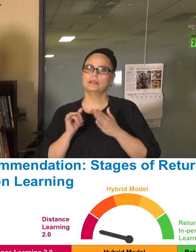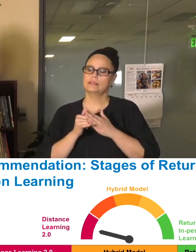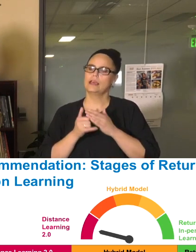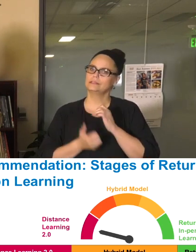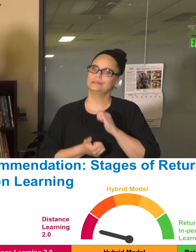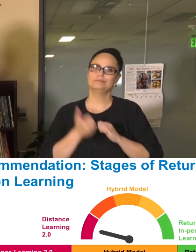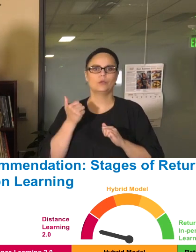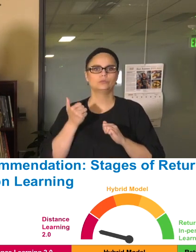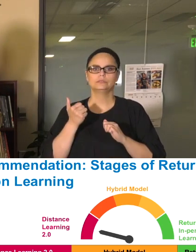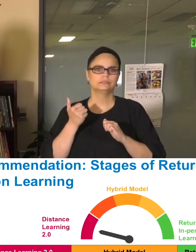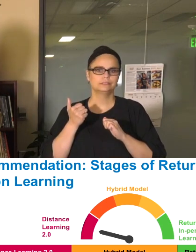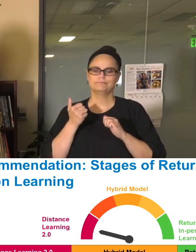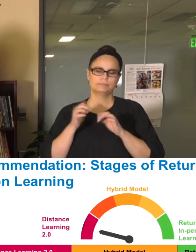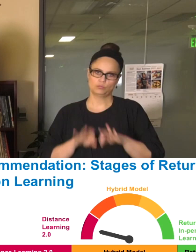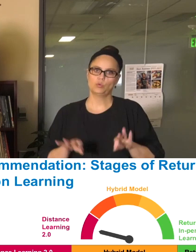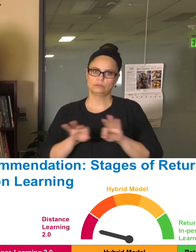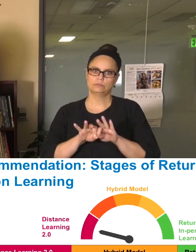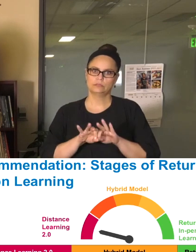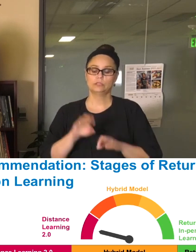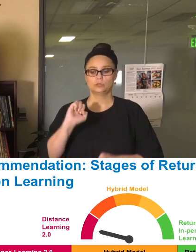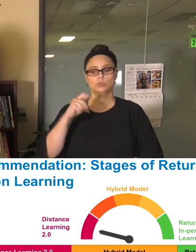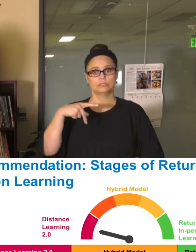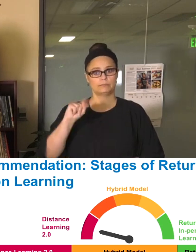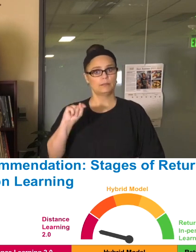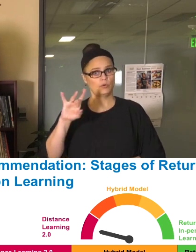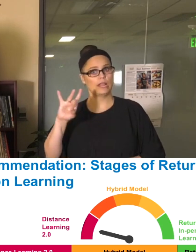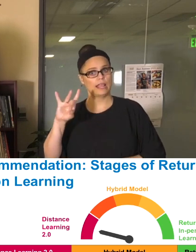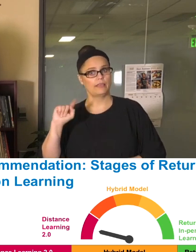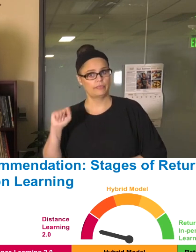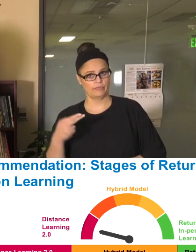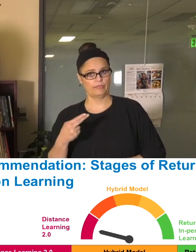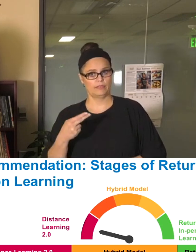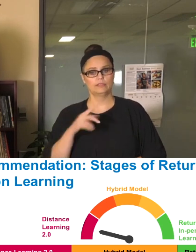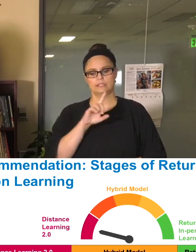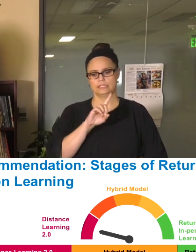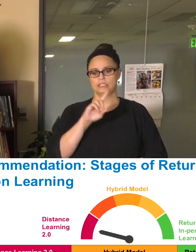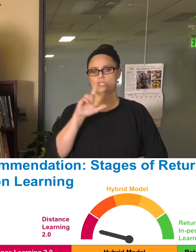So we are going to begin on September 8th in a Distance Learning 2.0 environment as I mentioned.